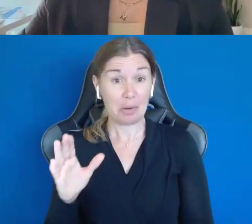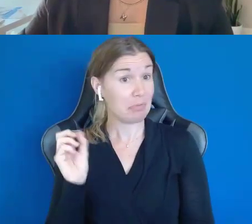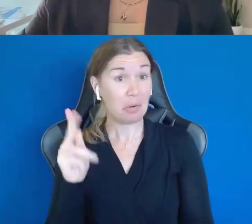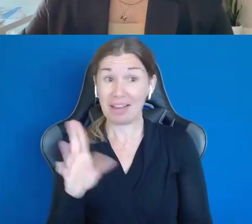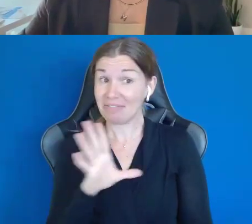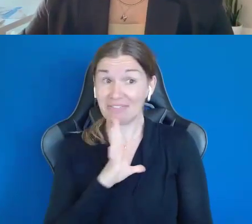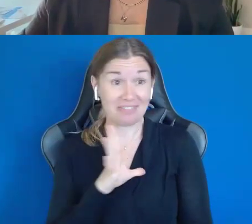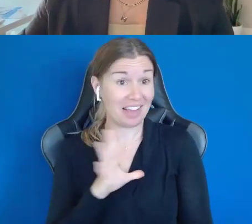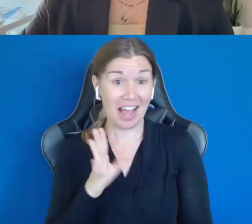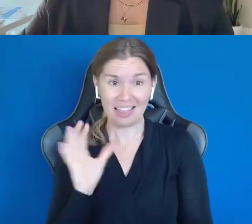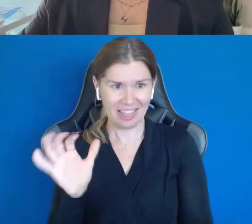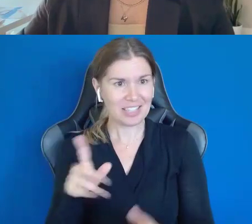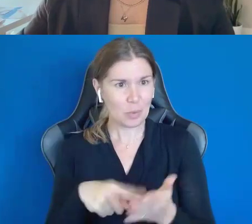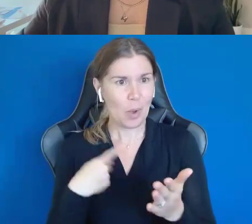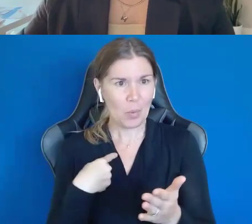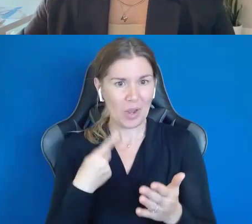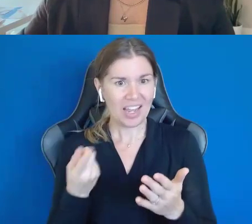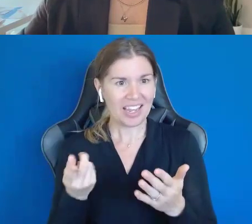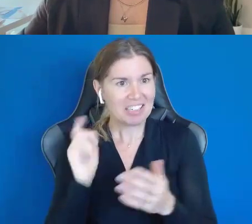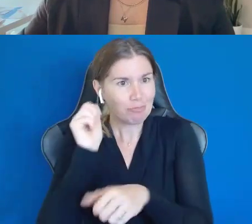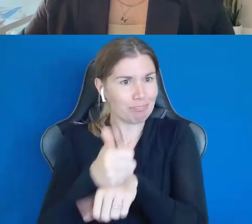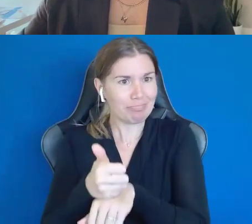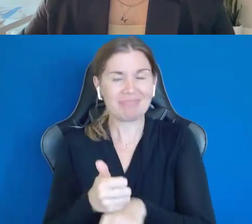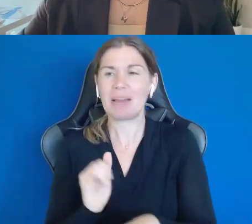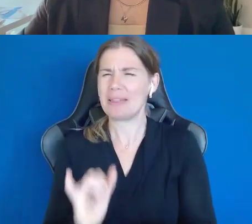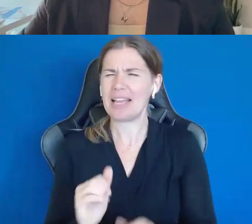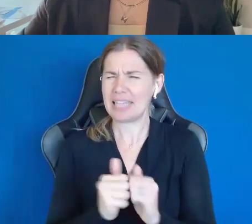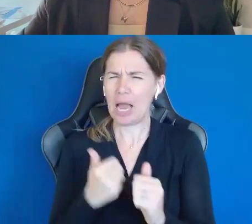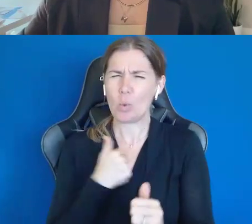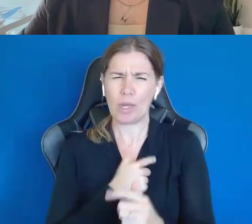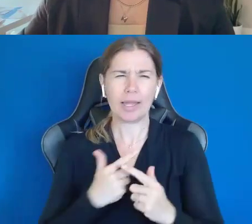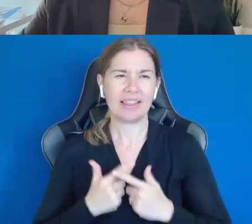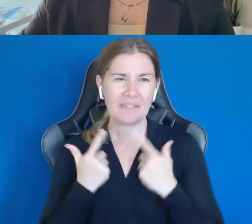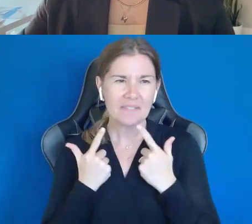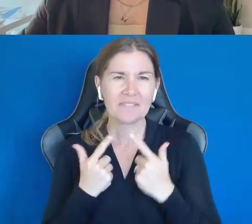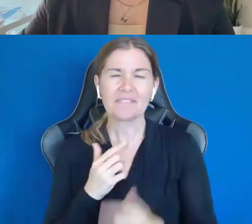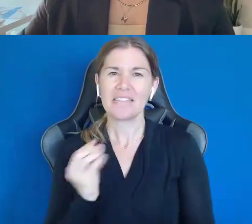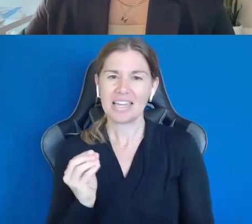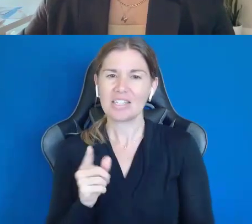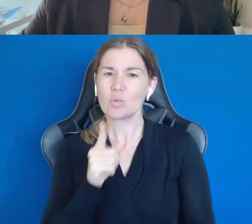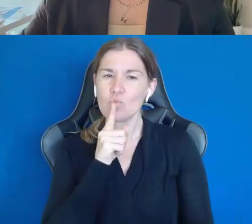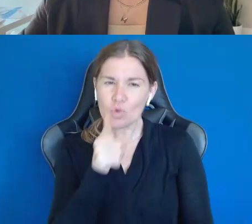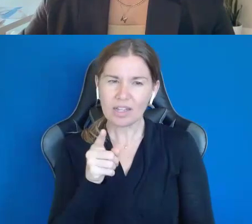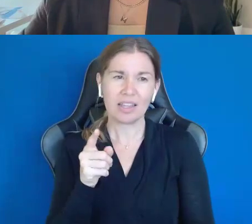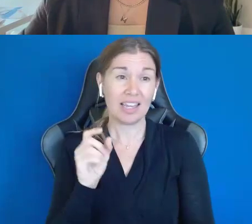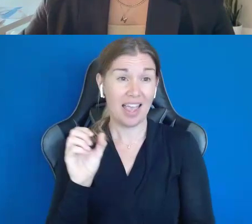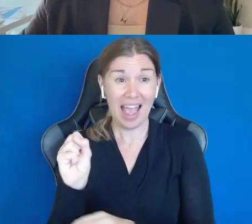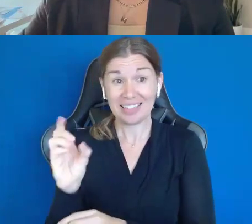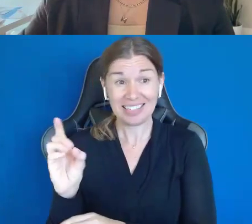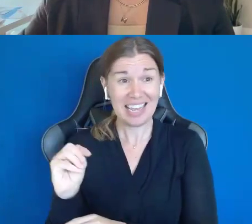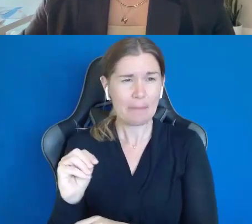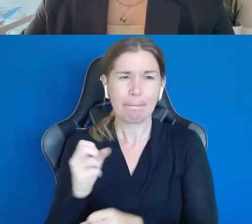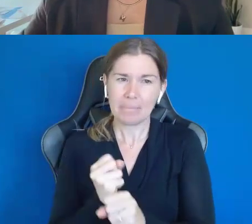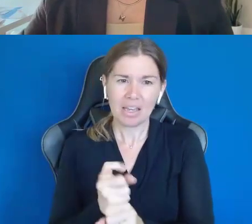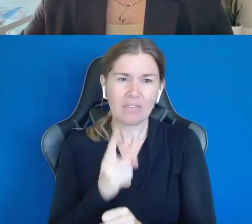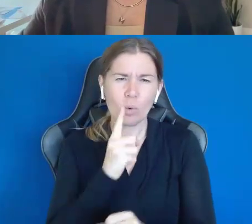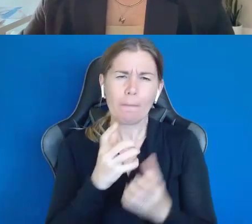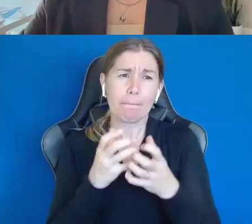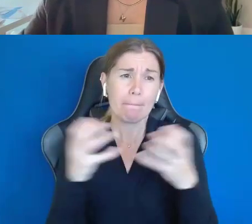So, it's just how we live, and it's really made for a much better experience for us.